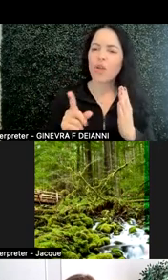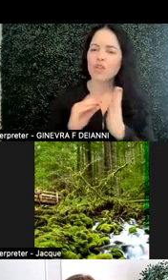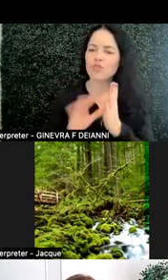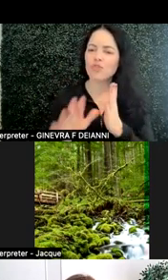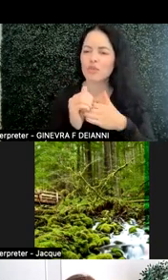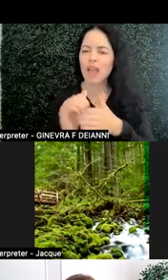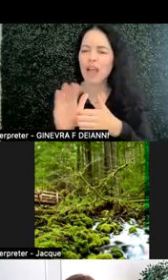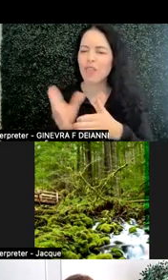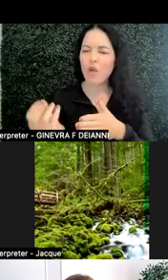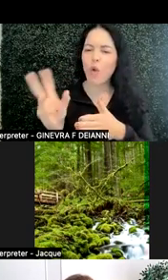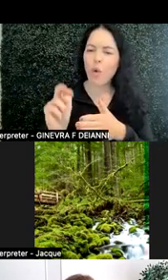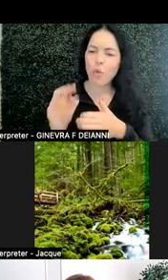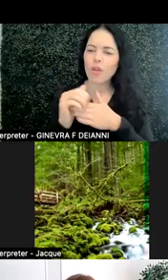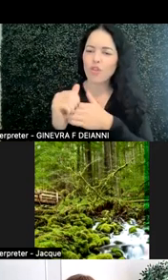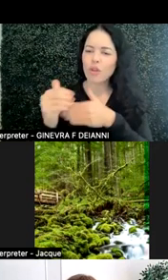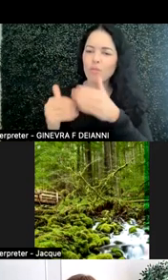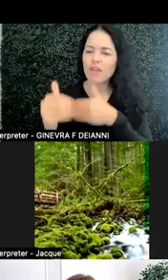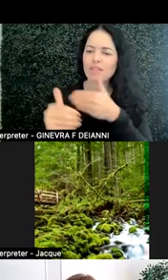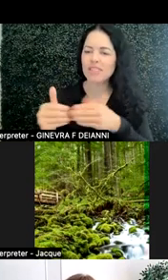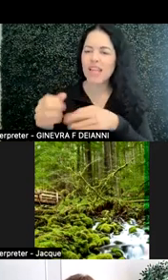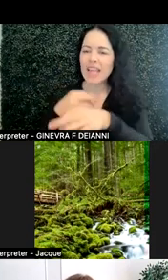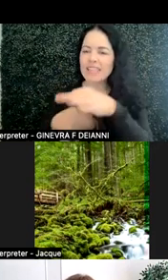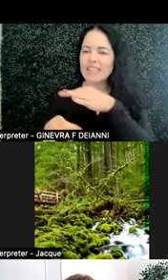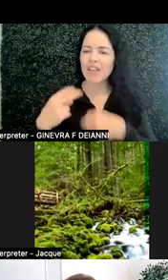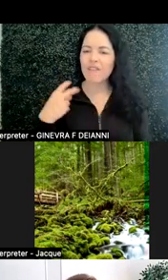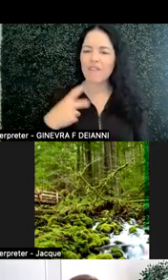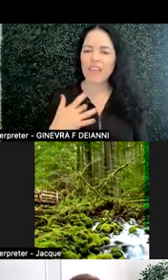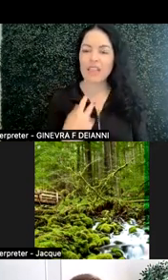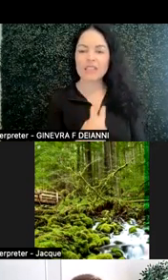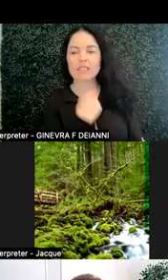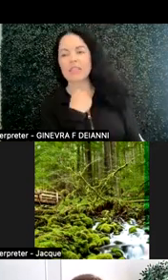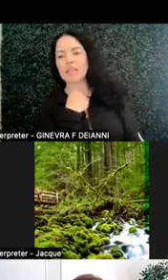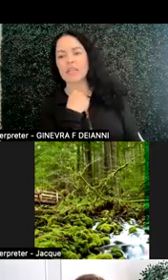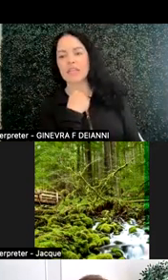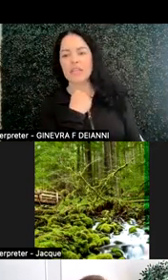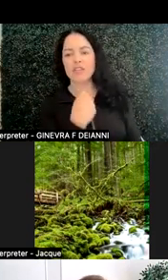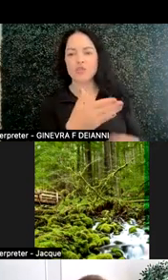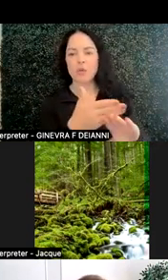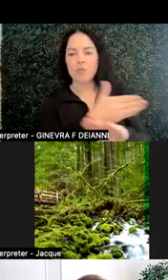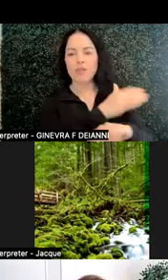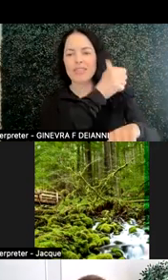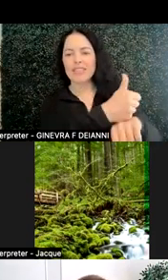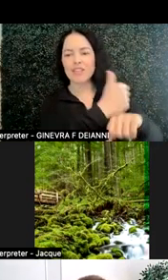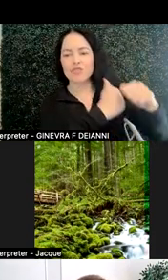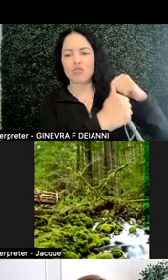rather than being locked in to a preset structure that runs the risk of not being a match